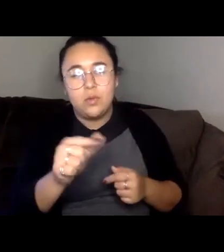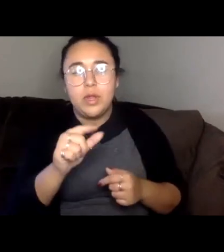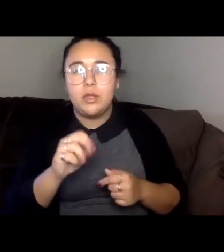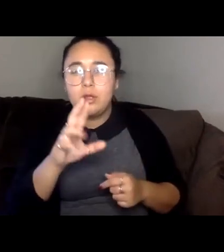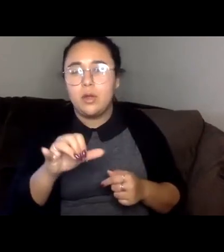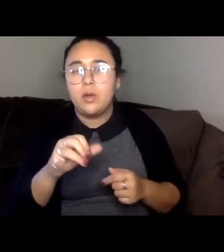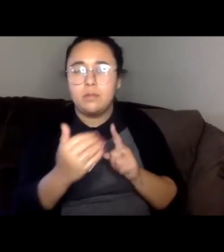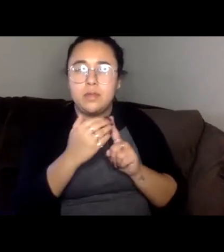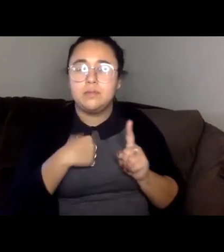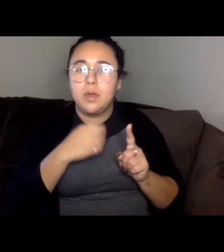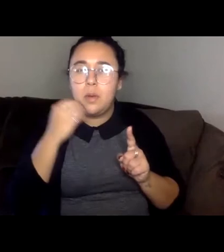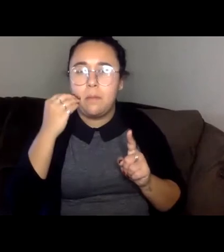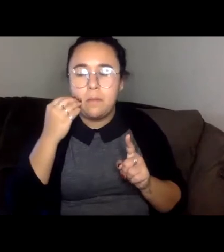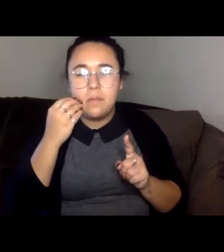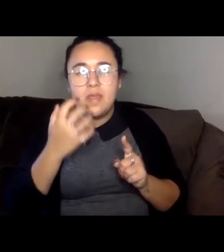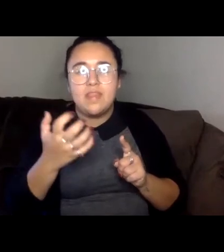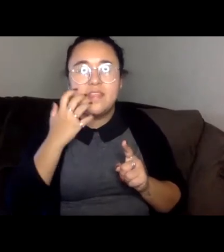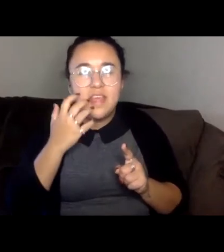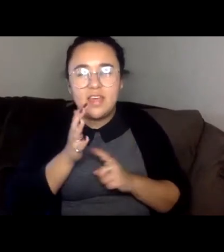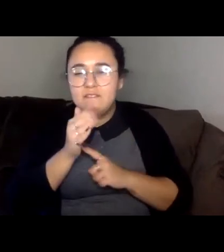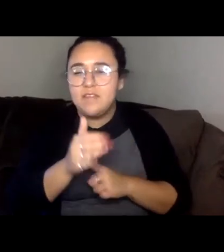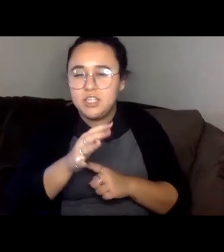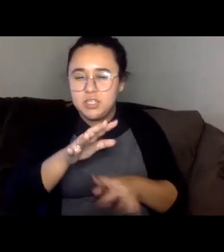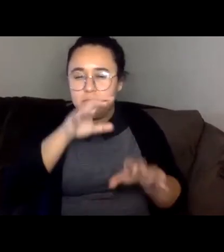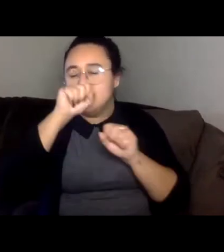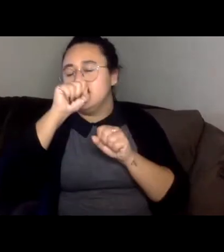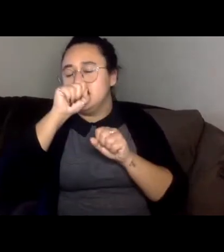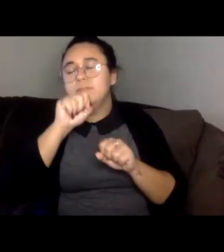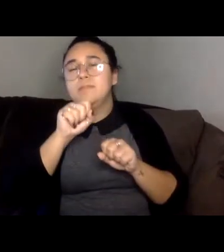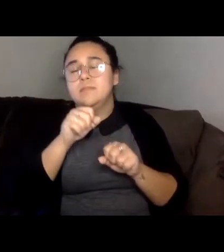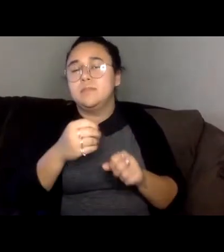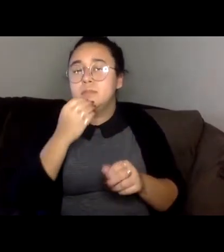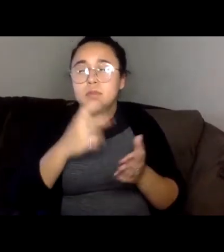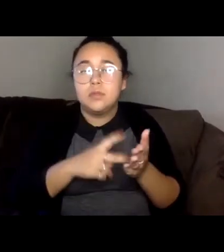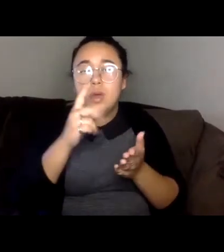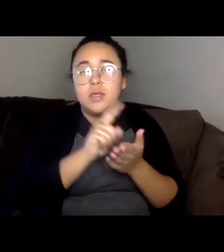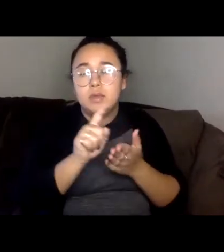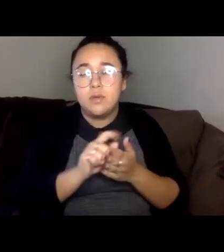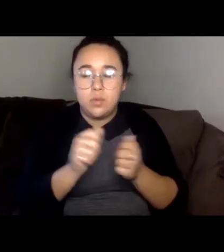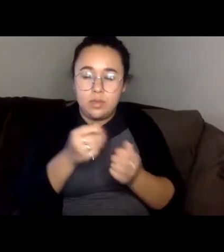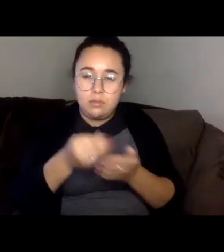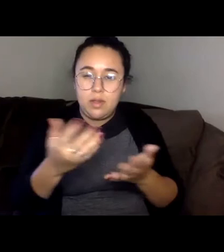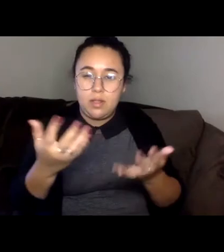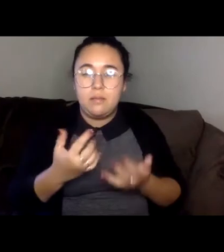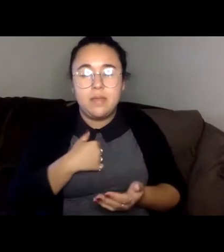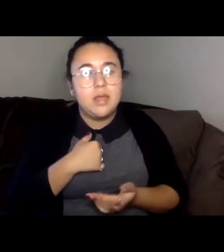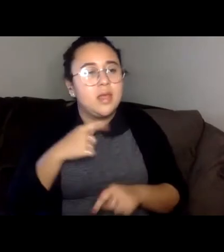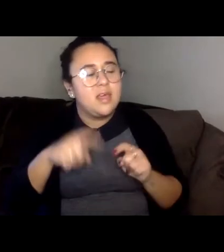I eat it twice a week with the money you left me and can't think of a better way to spend